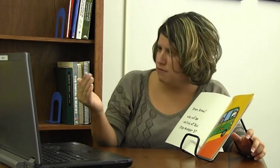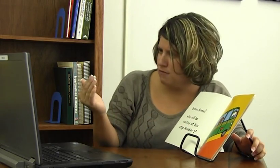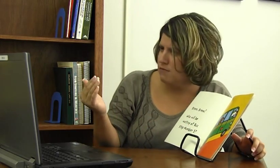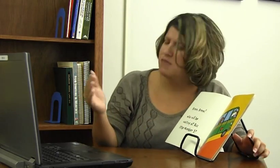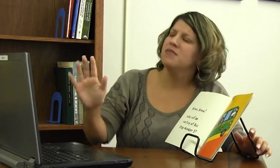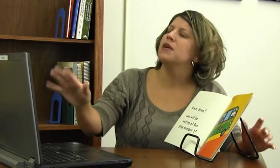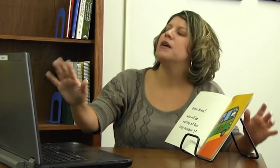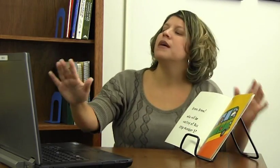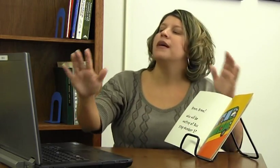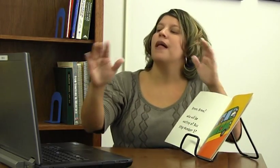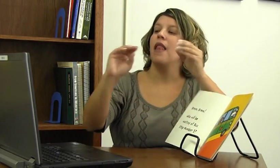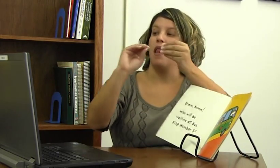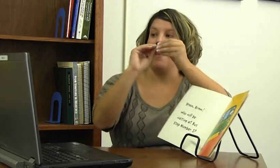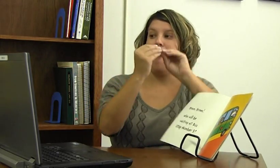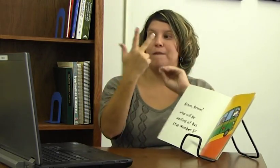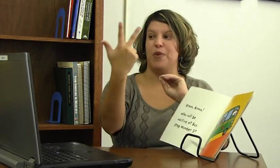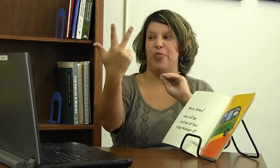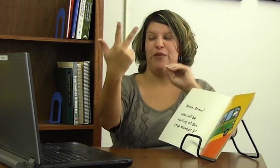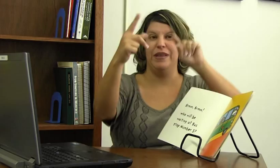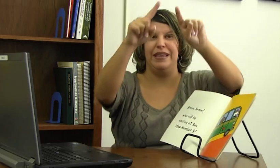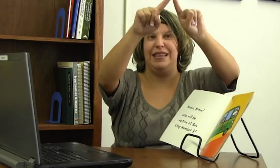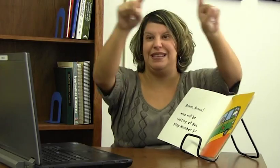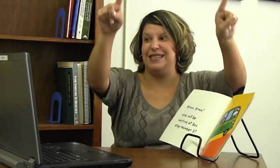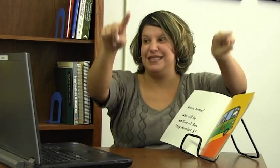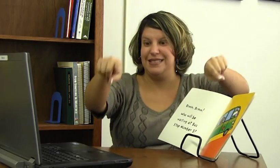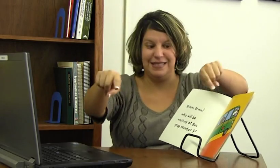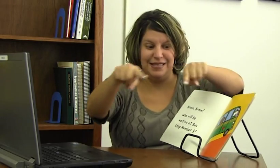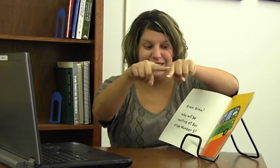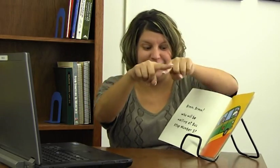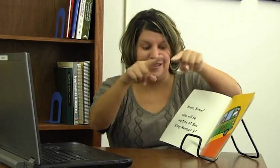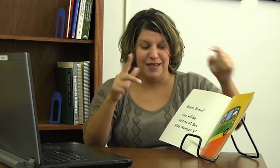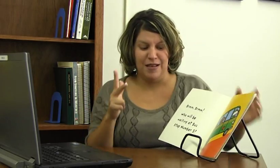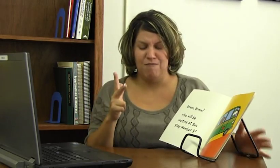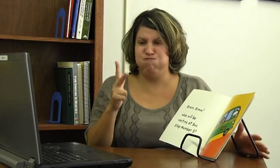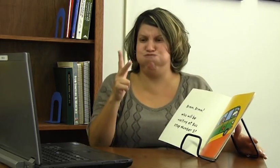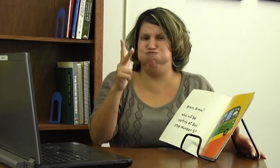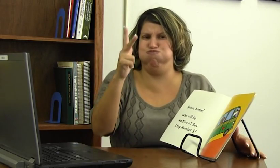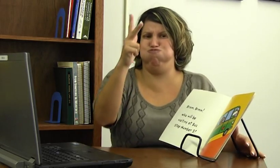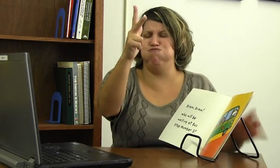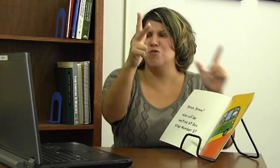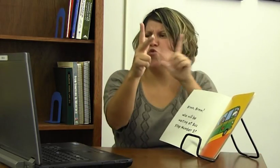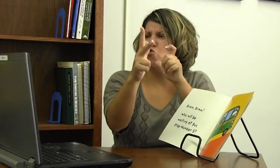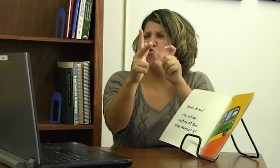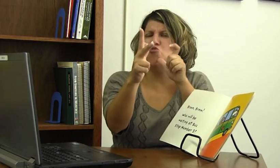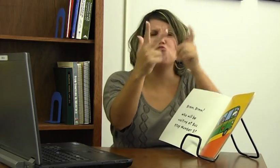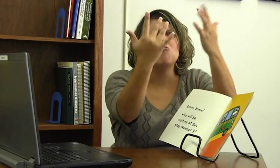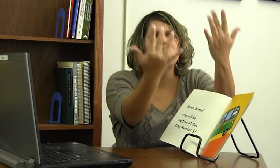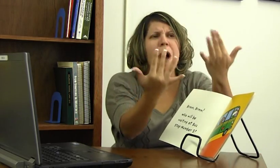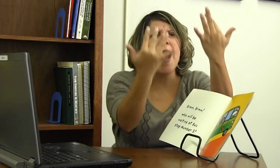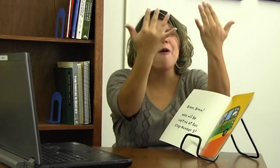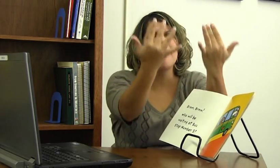Can I see you do that? Number 3 sign.